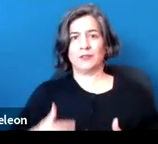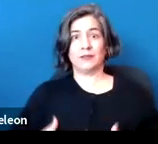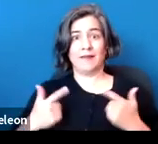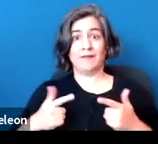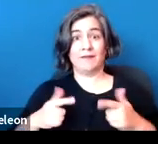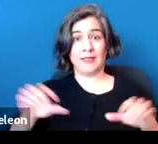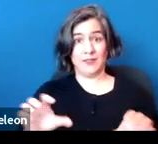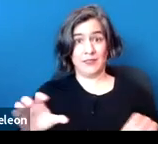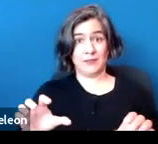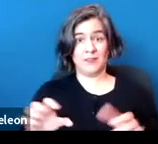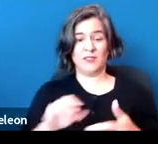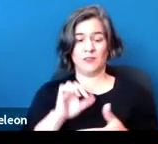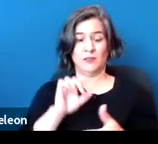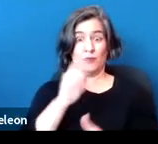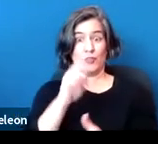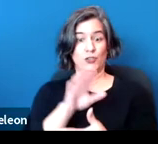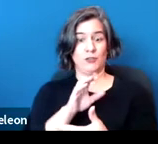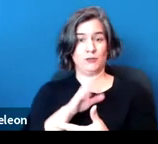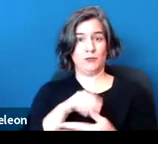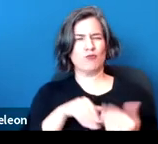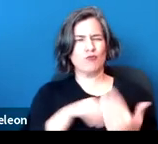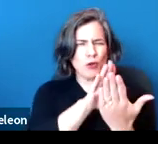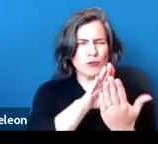So that's the first way that you can qualify for coverage.